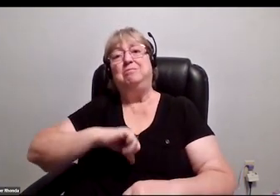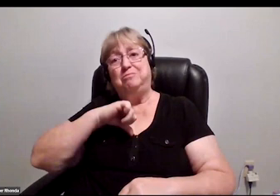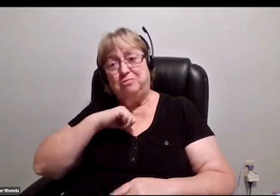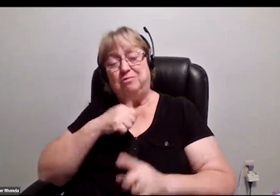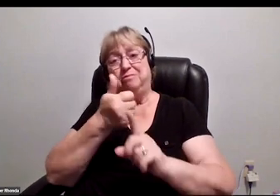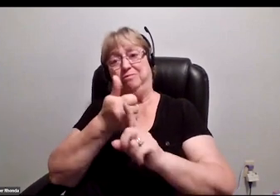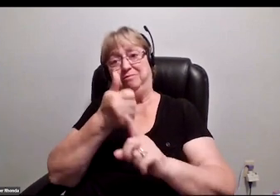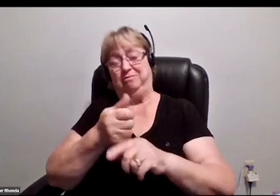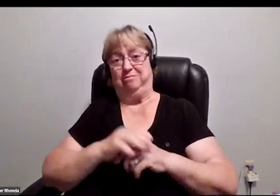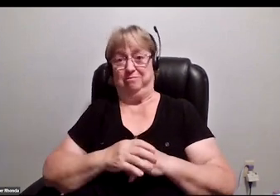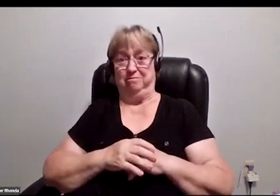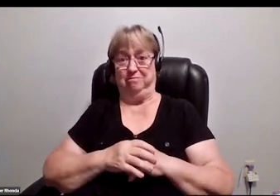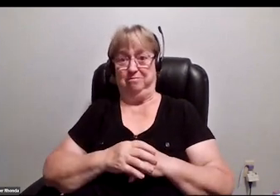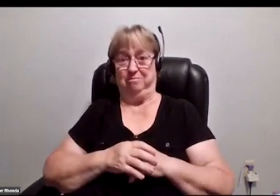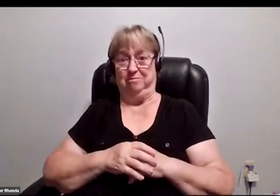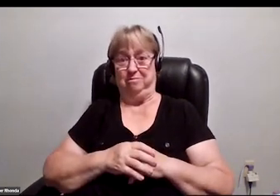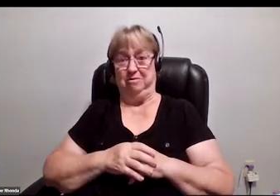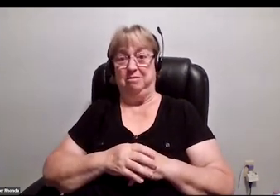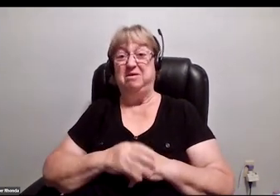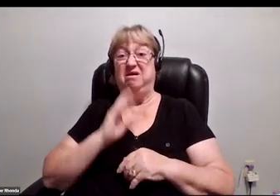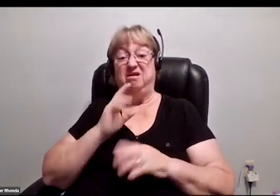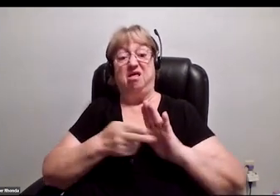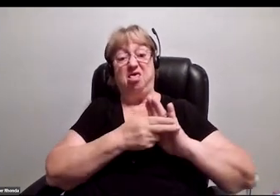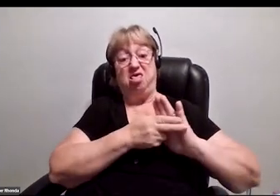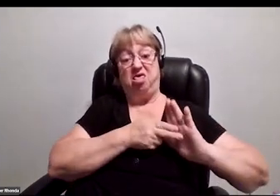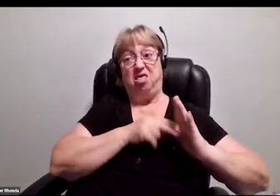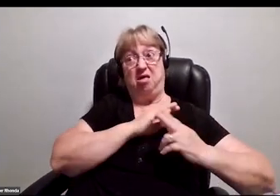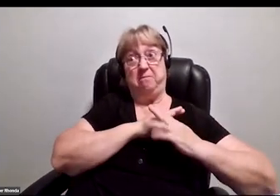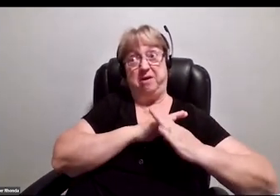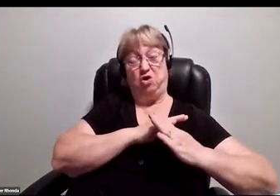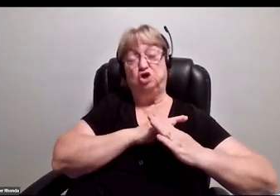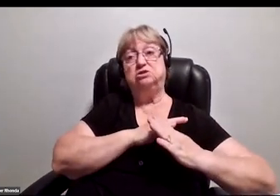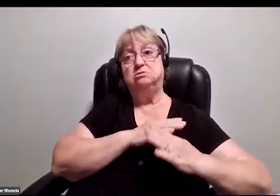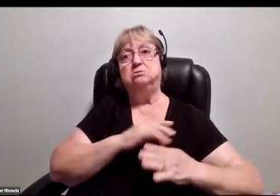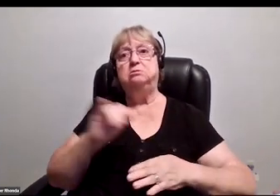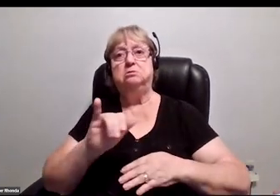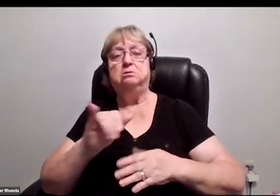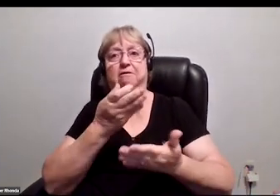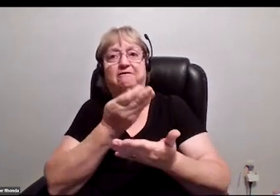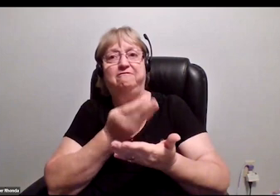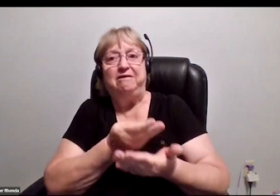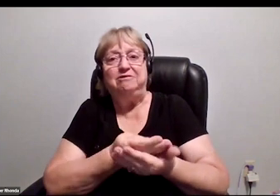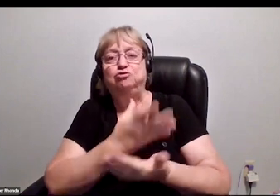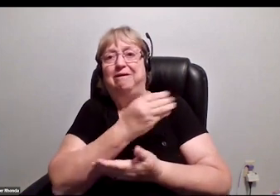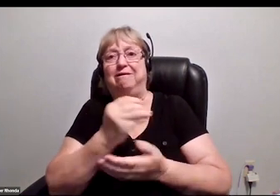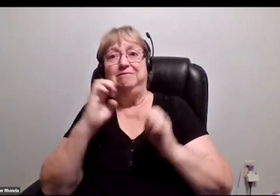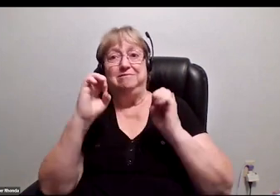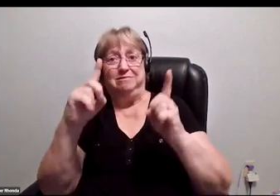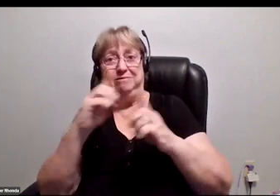Apart from stigmatic barriers, there are educational and financial barriers. It's not easy to go to school,